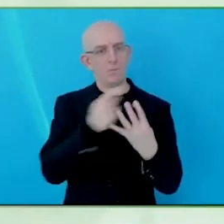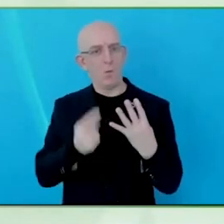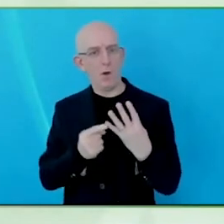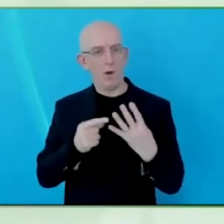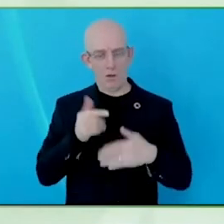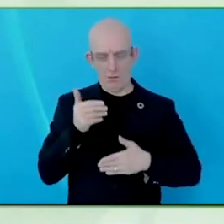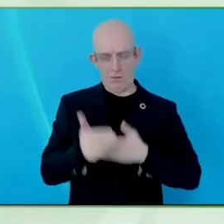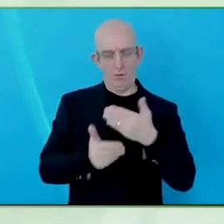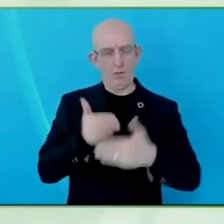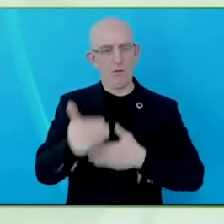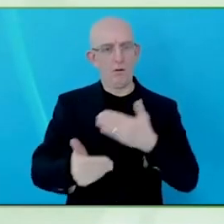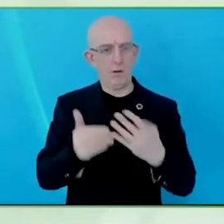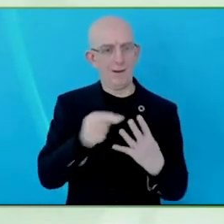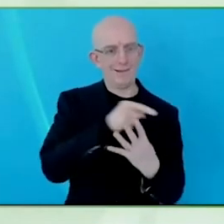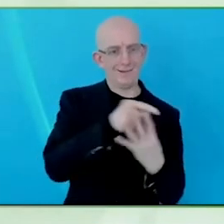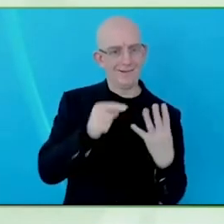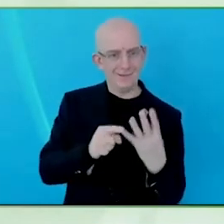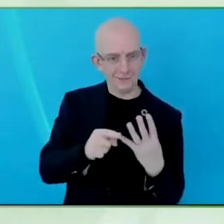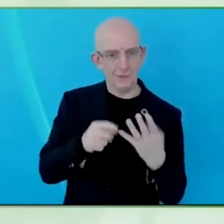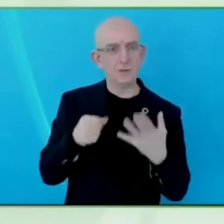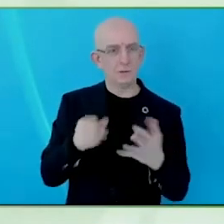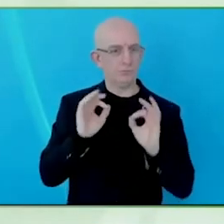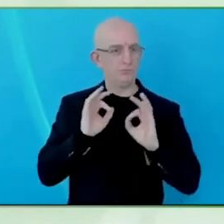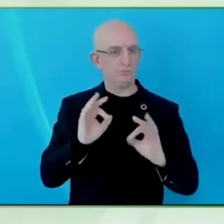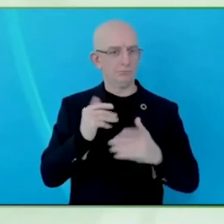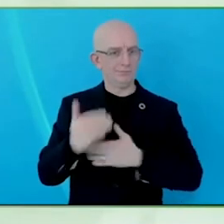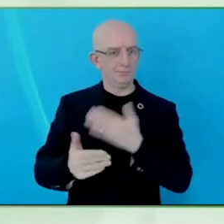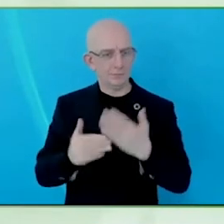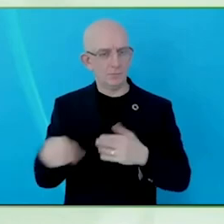Understanding first what are their needs, what is it they want to be able to do?